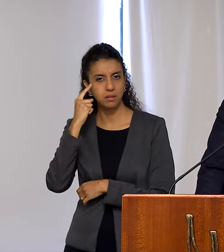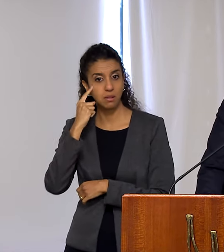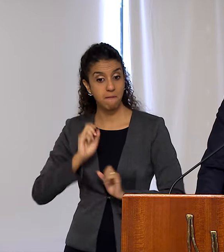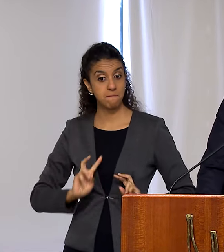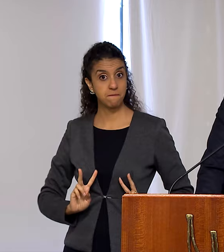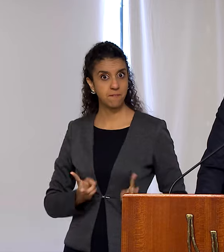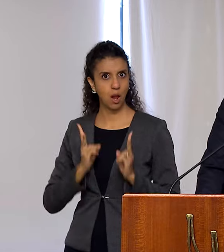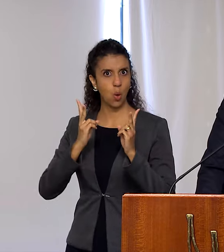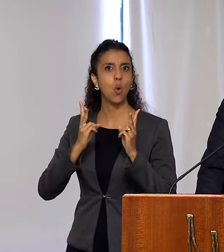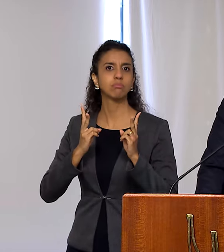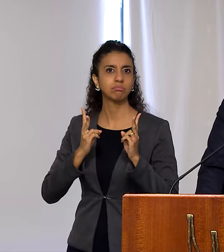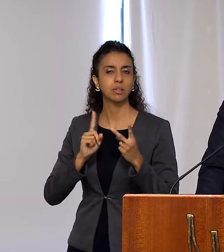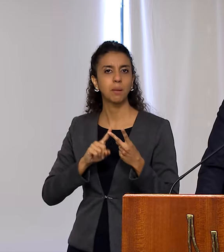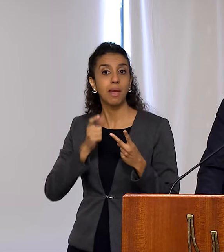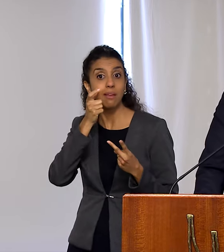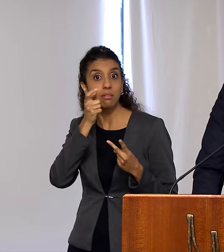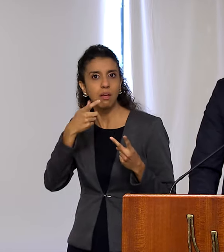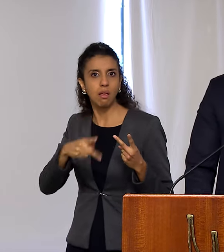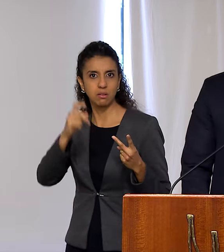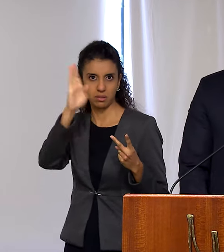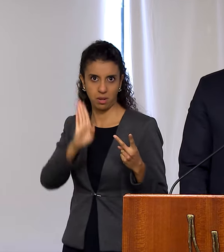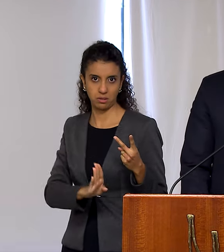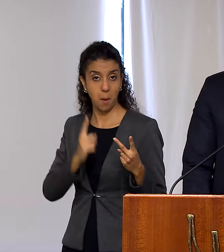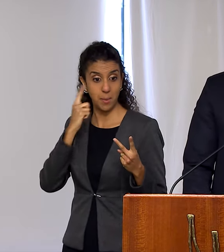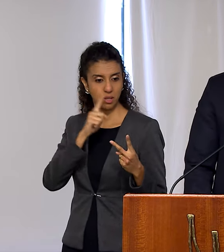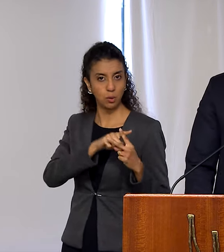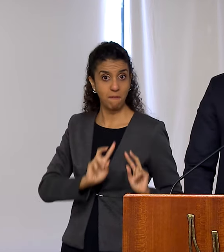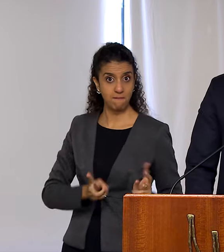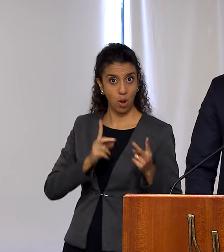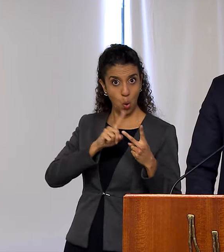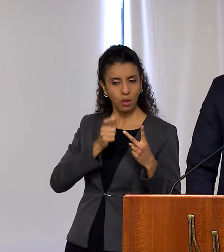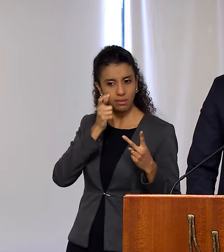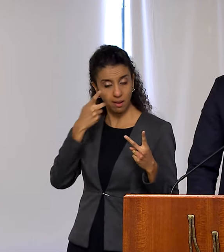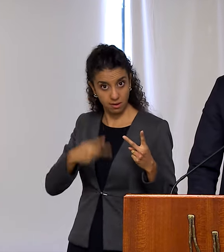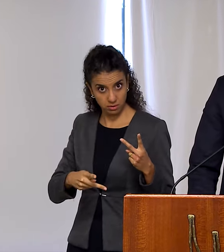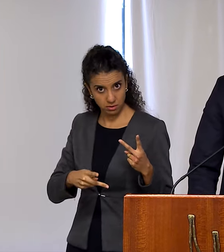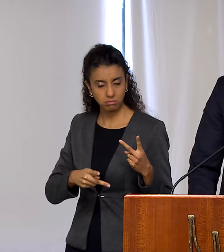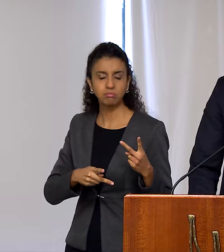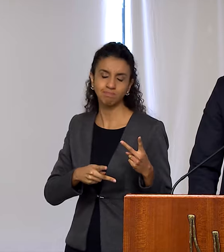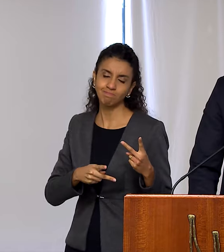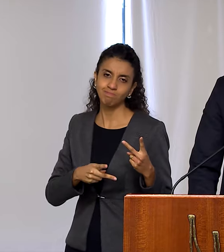and interests. In the name of these values and interests, we will continue to bet on dialogue as a diplomatic method.